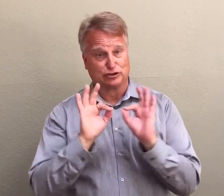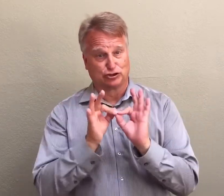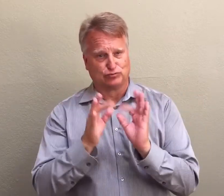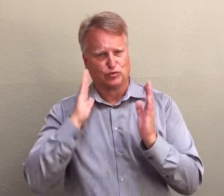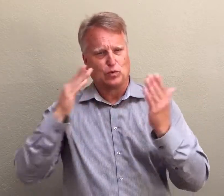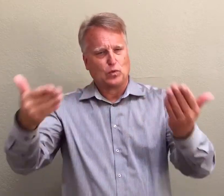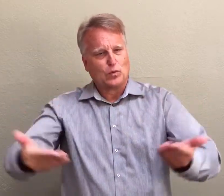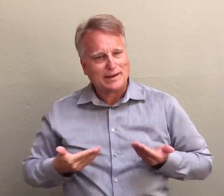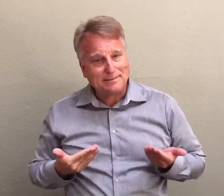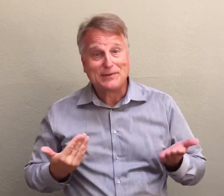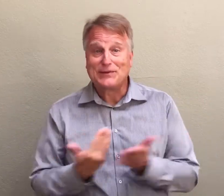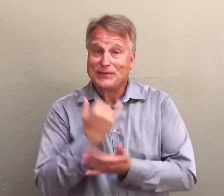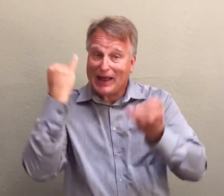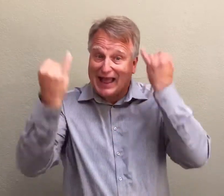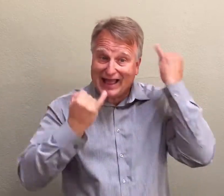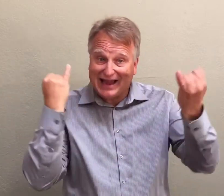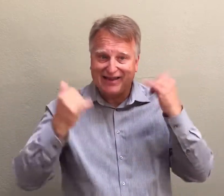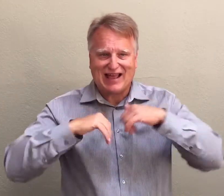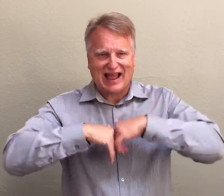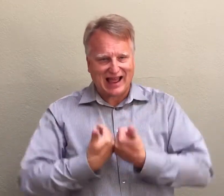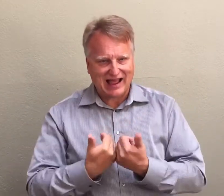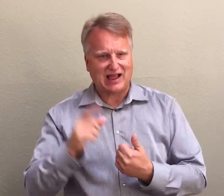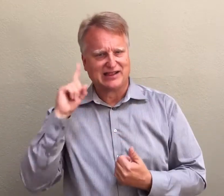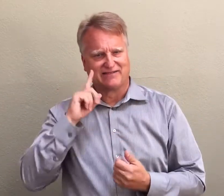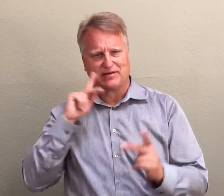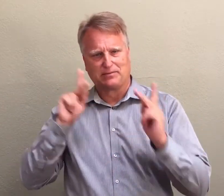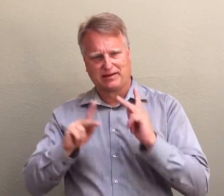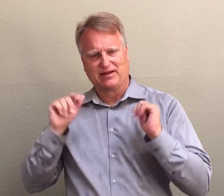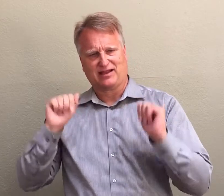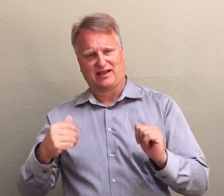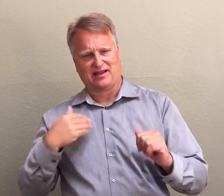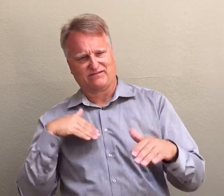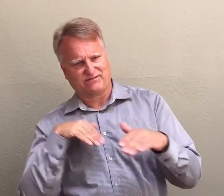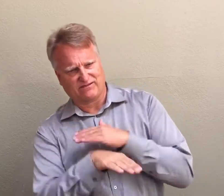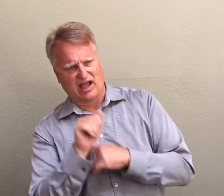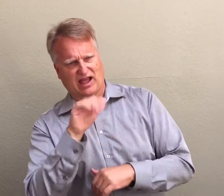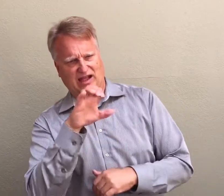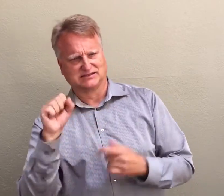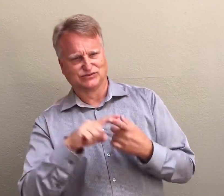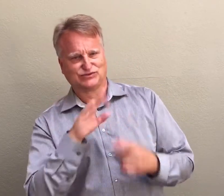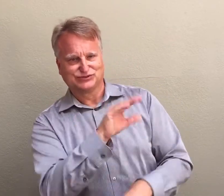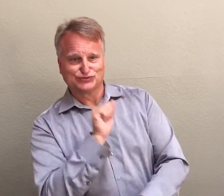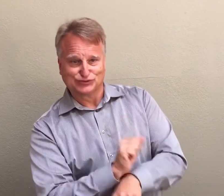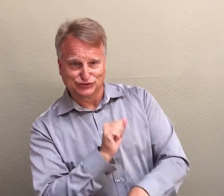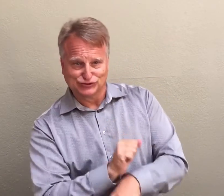I hope interpreters will welcome new ideas of how Deaf people can have access to their work